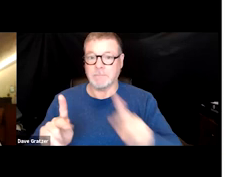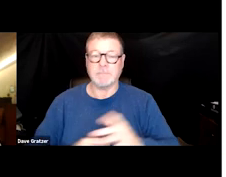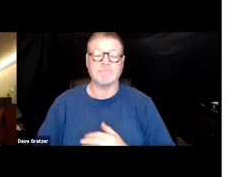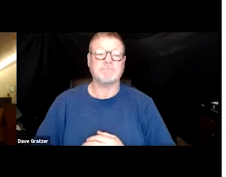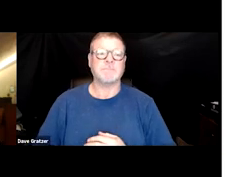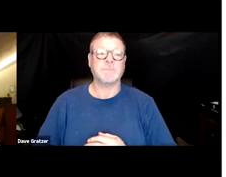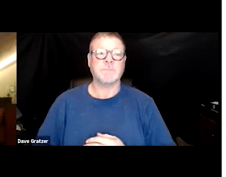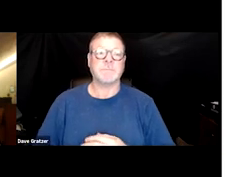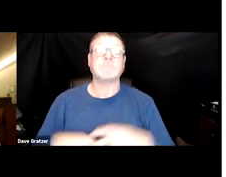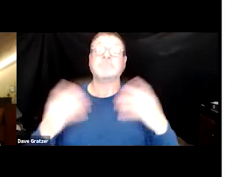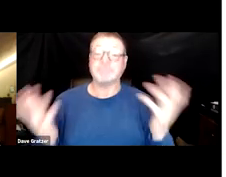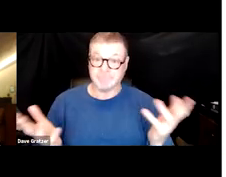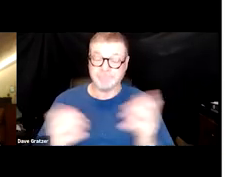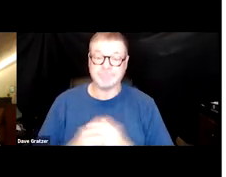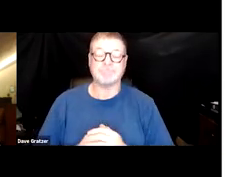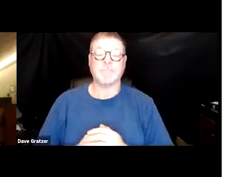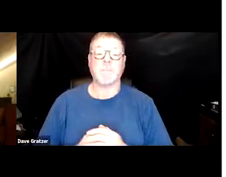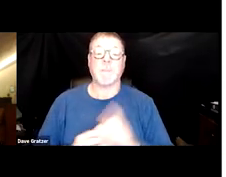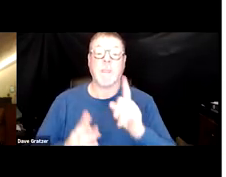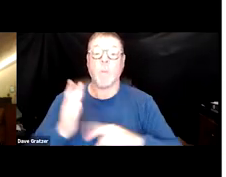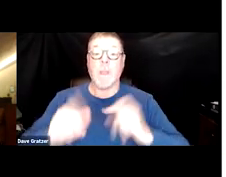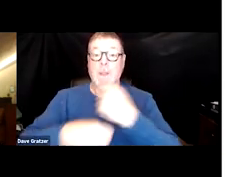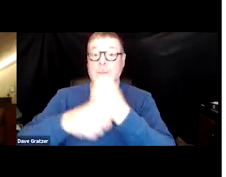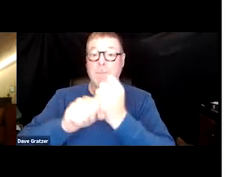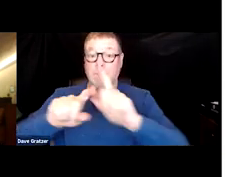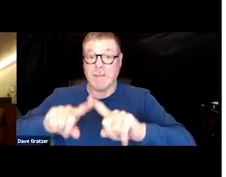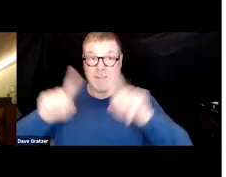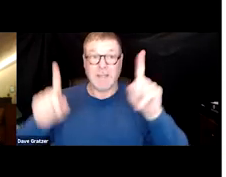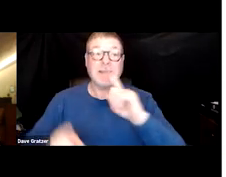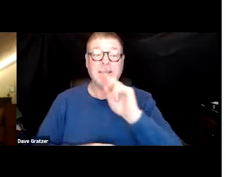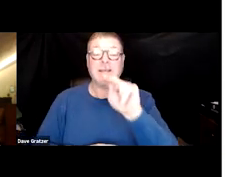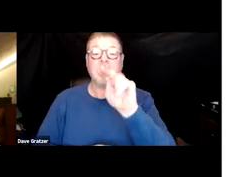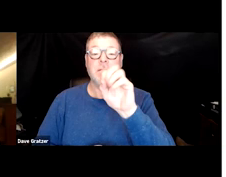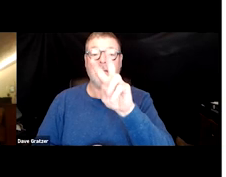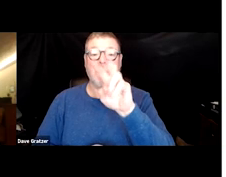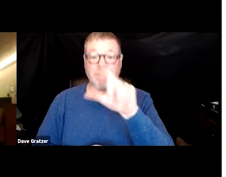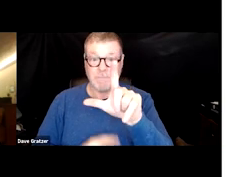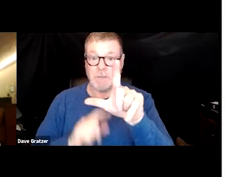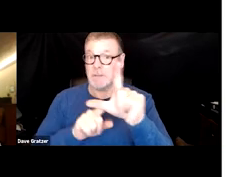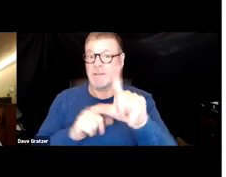So what made COVID so different is that it's a novel virus. It had never been seen before.